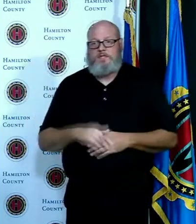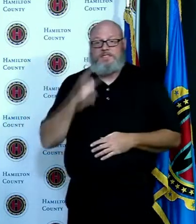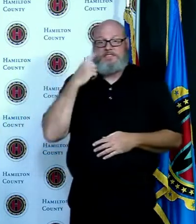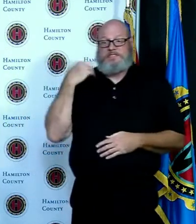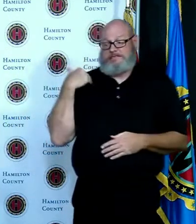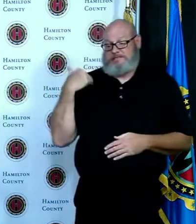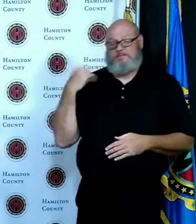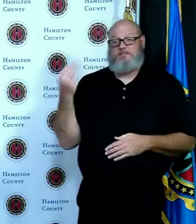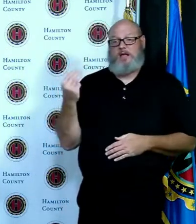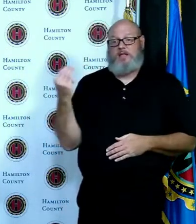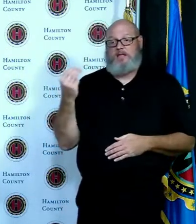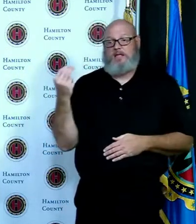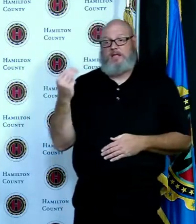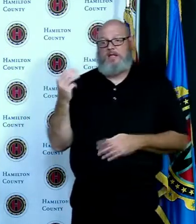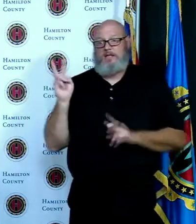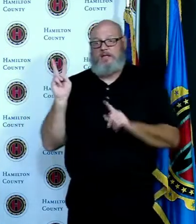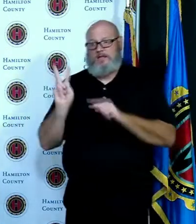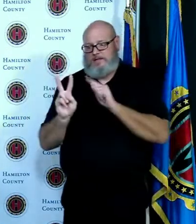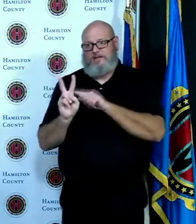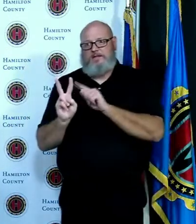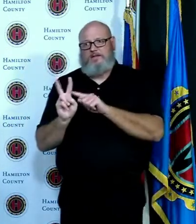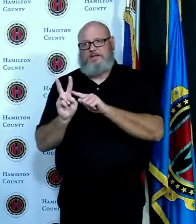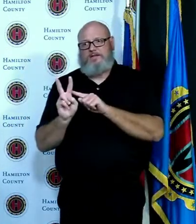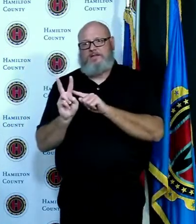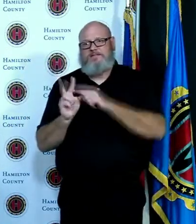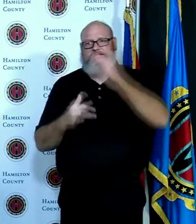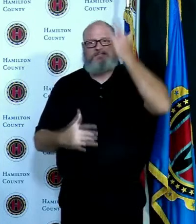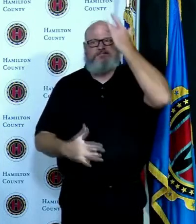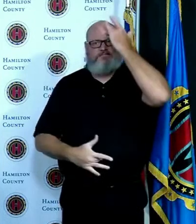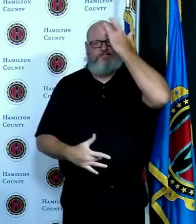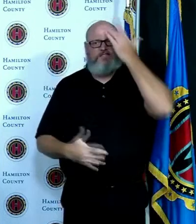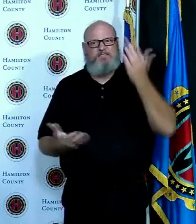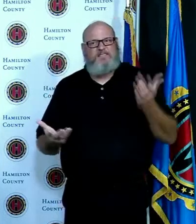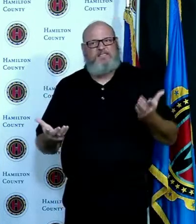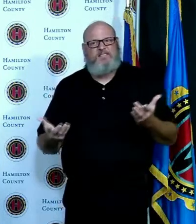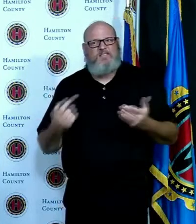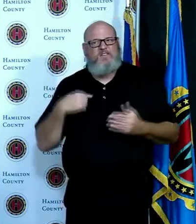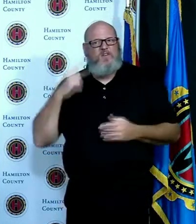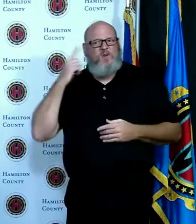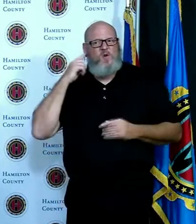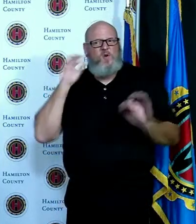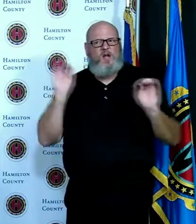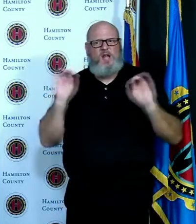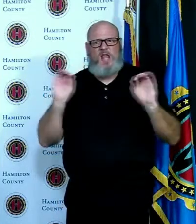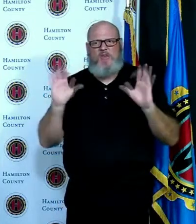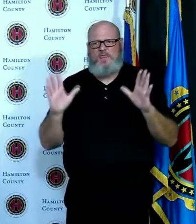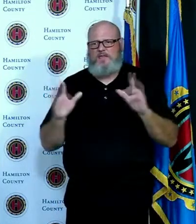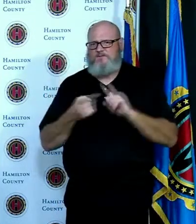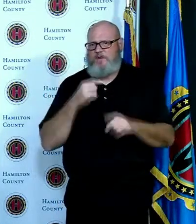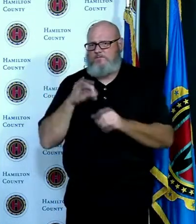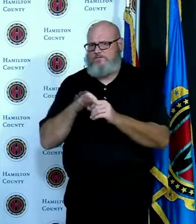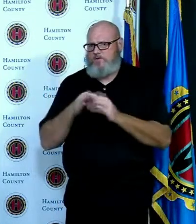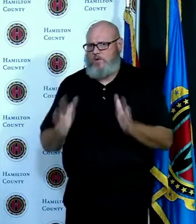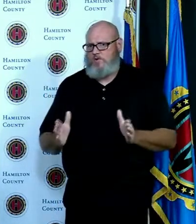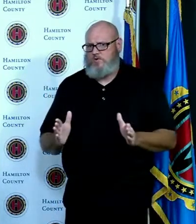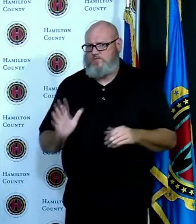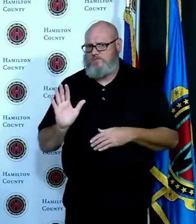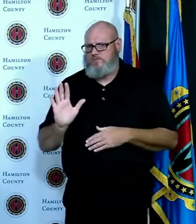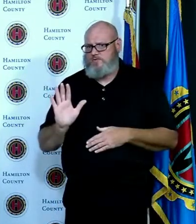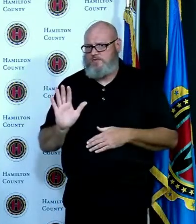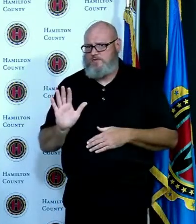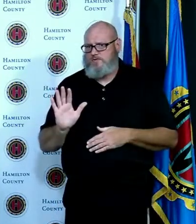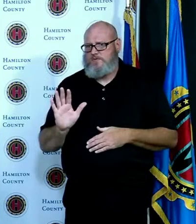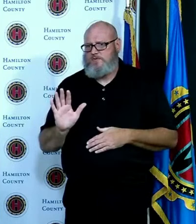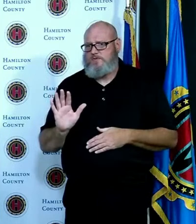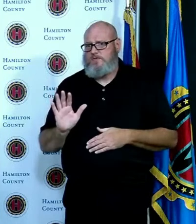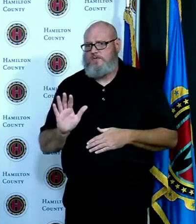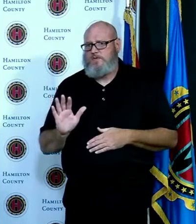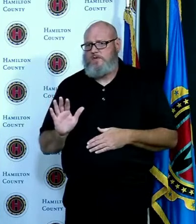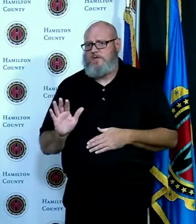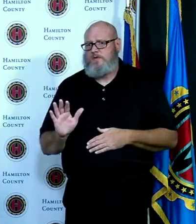we have not received reports from any voters and no one who who has alleged to have observed or